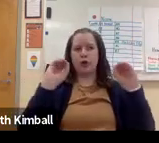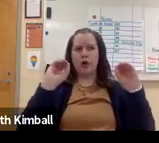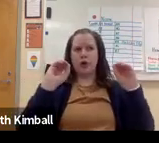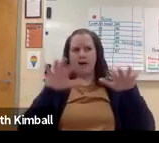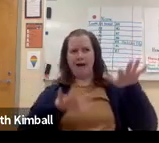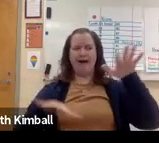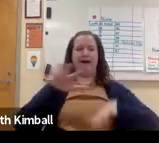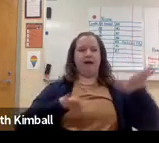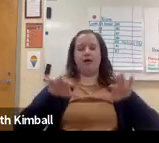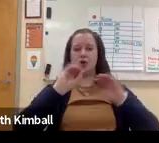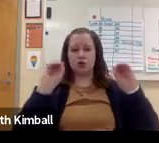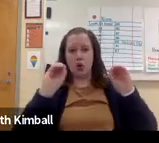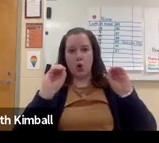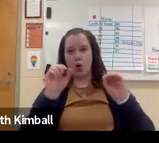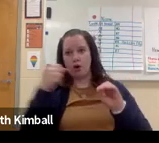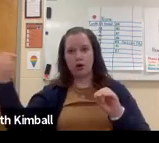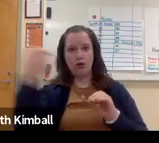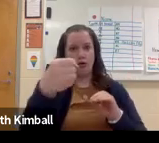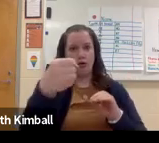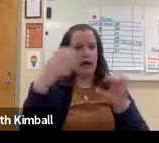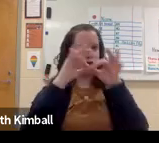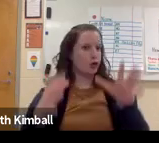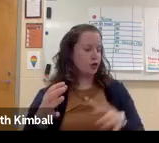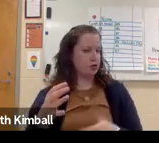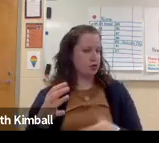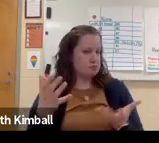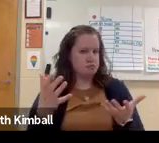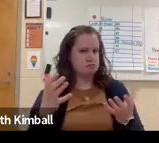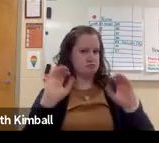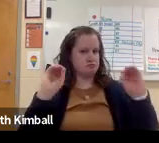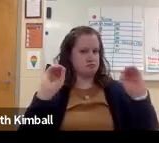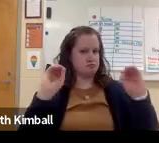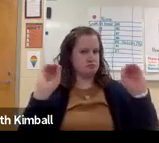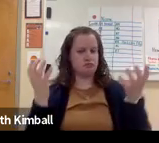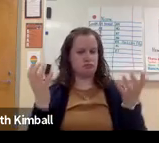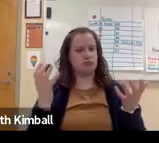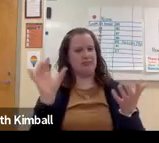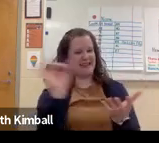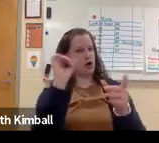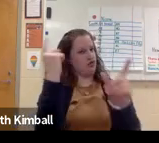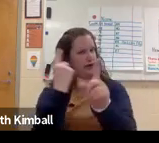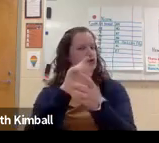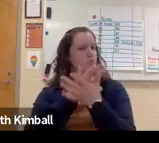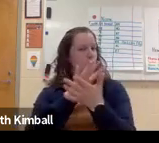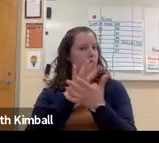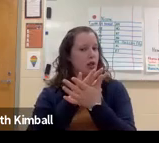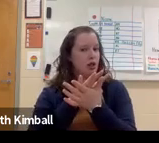there is no delay and communication, there's no awkwardness. There's no interpreter needed.